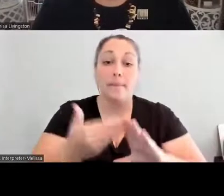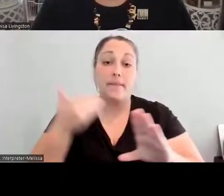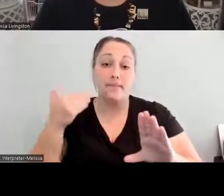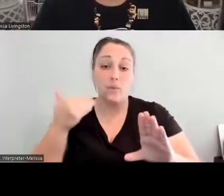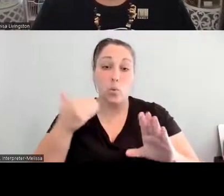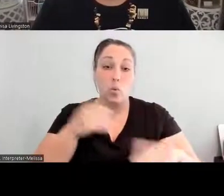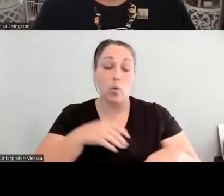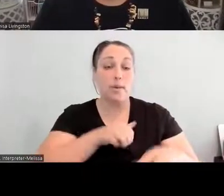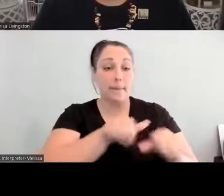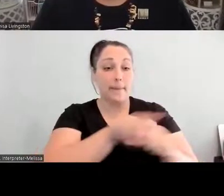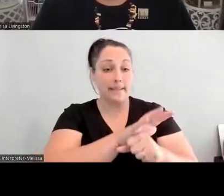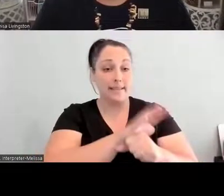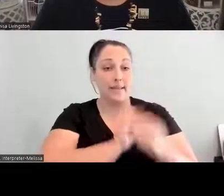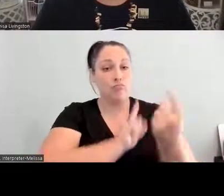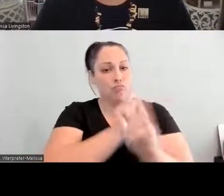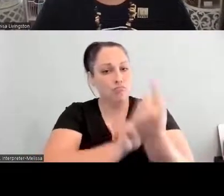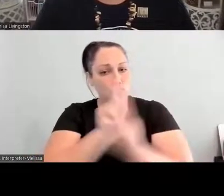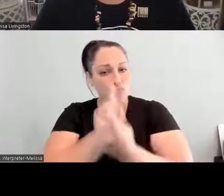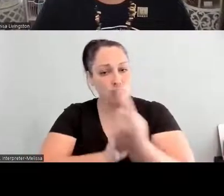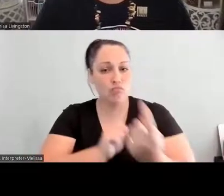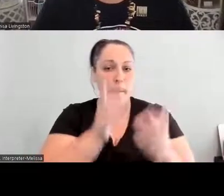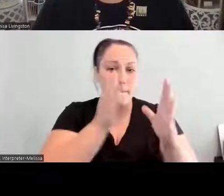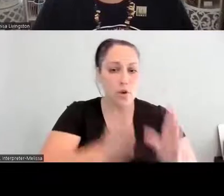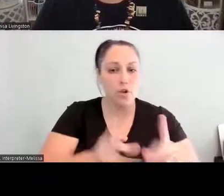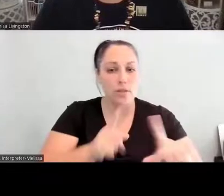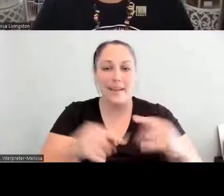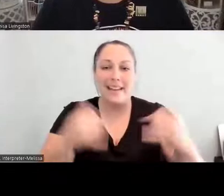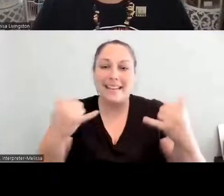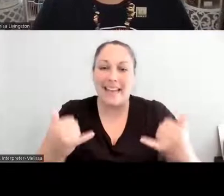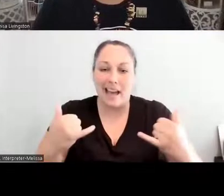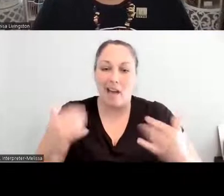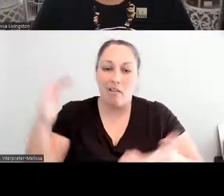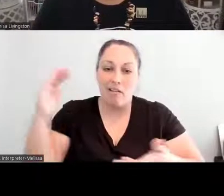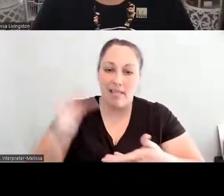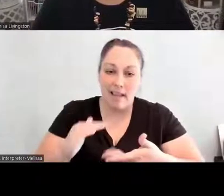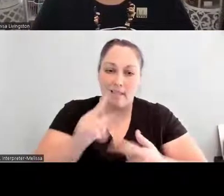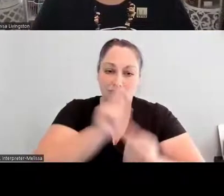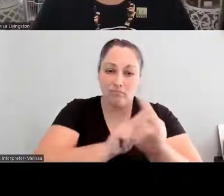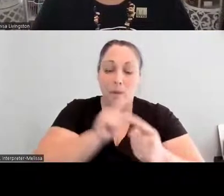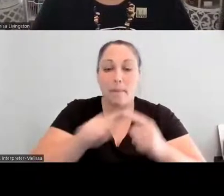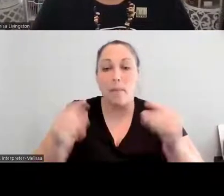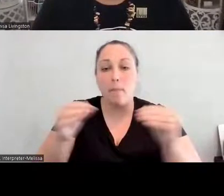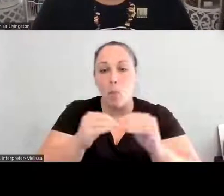but, of course, this has been, you know, less facilitation and in person, but we look forward, you know, as we go